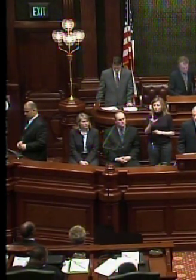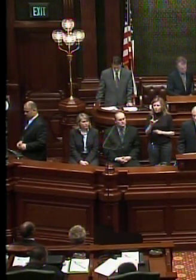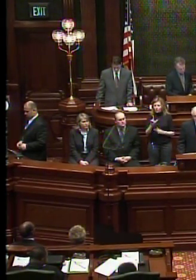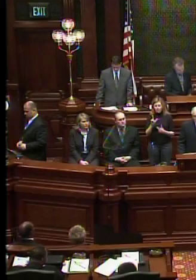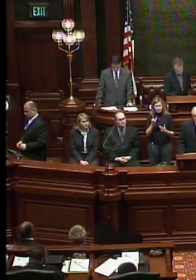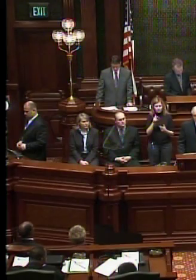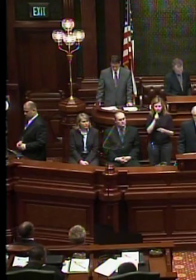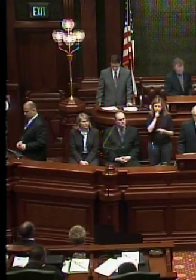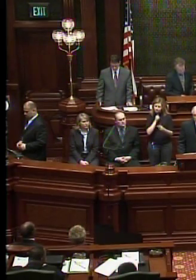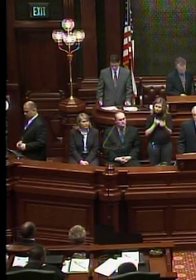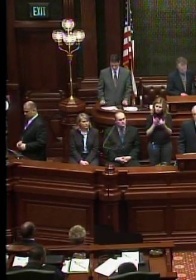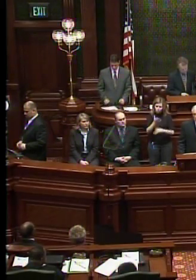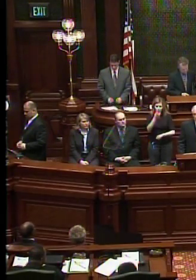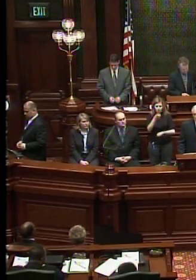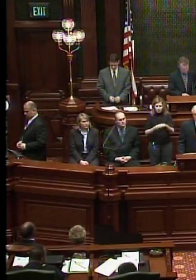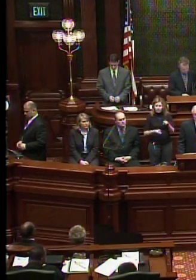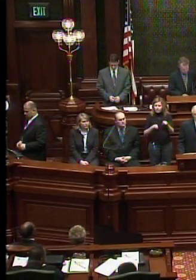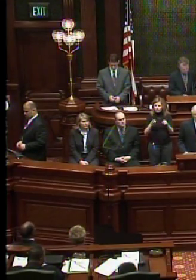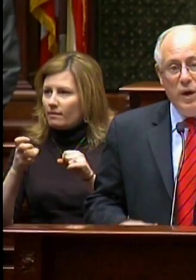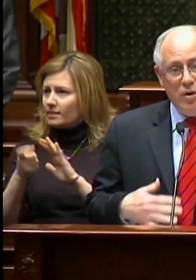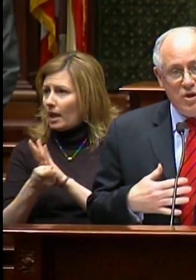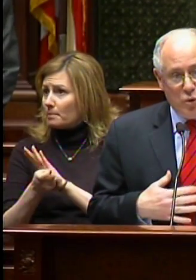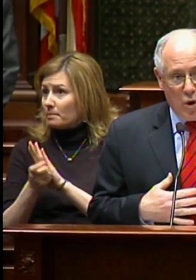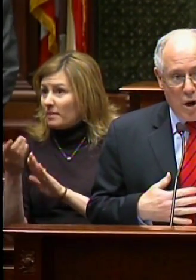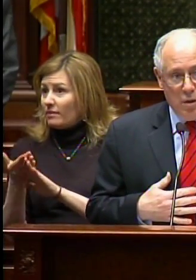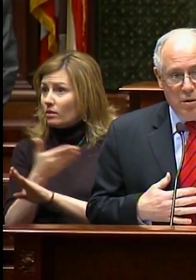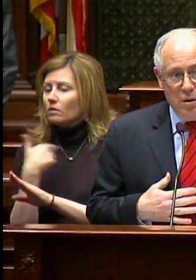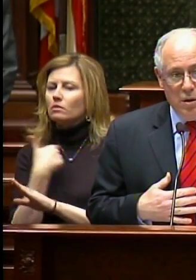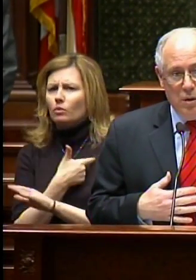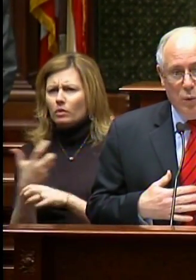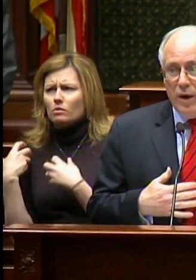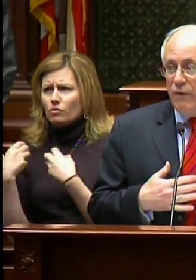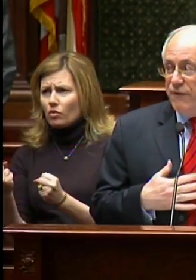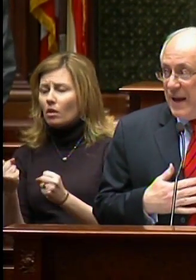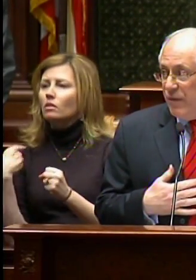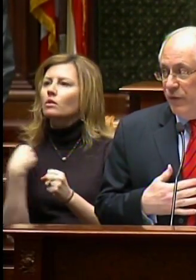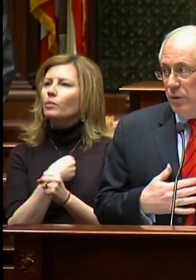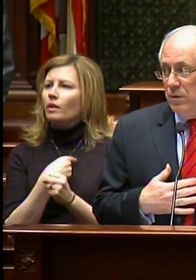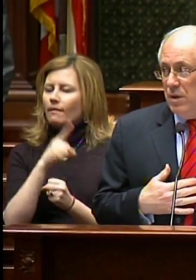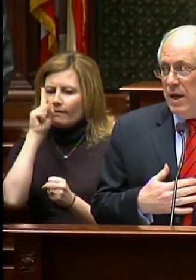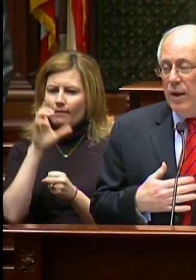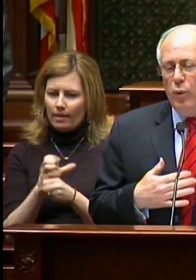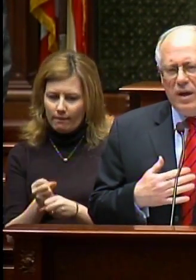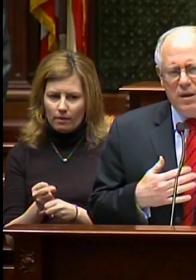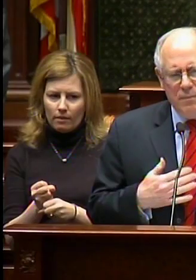tough times before. We are strong; we are faithful; and we can